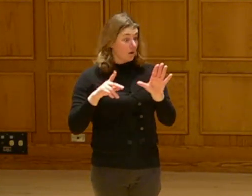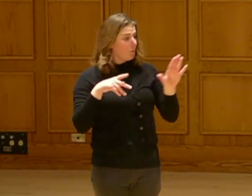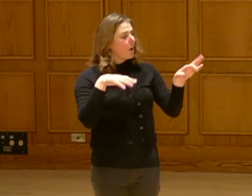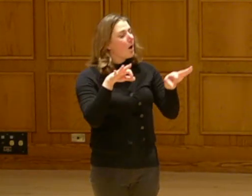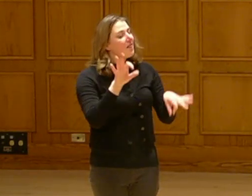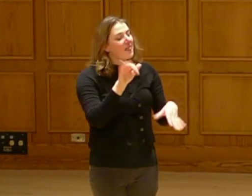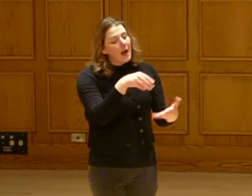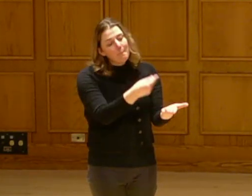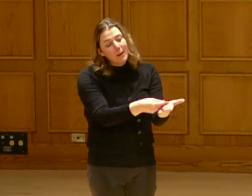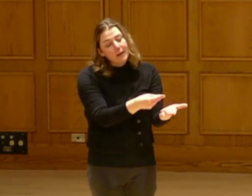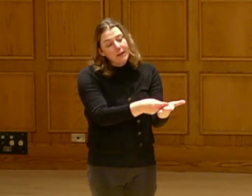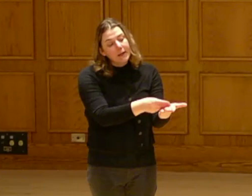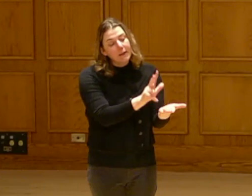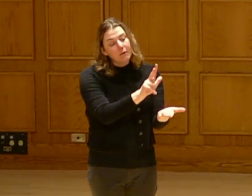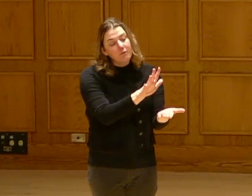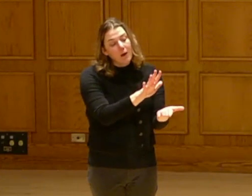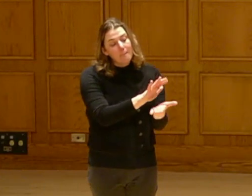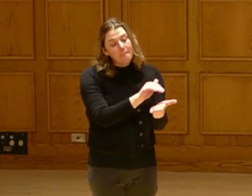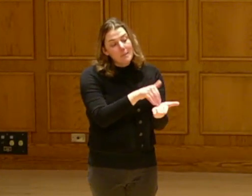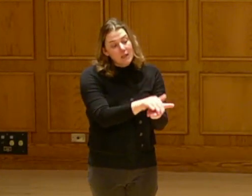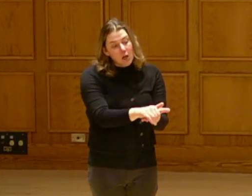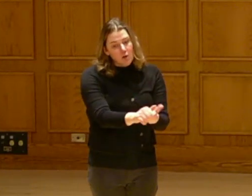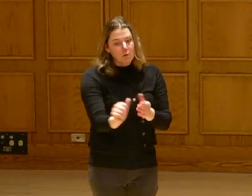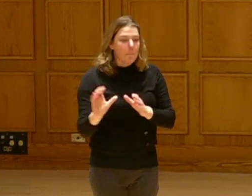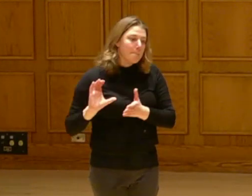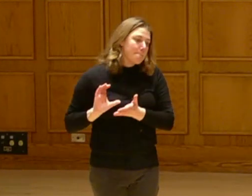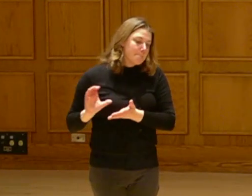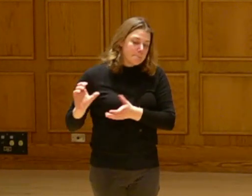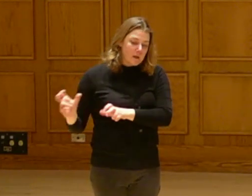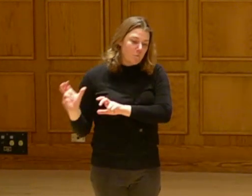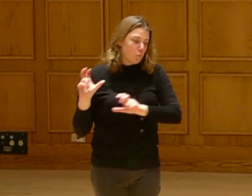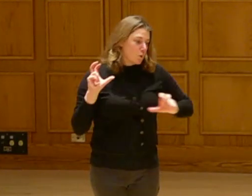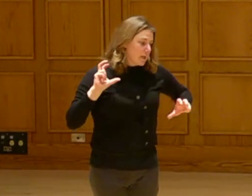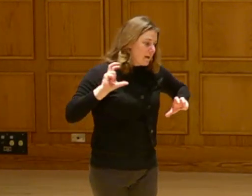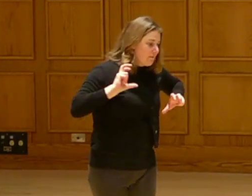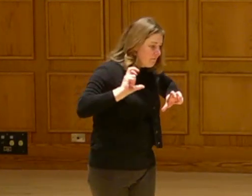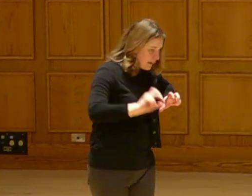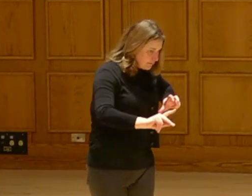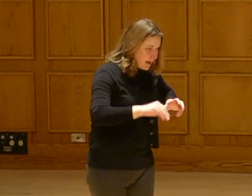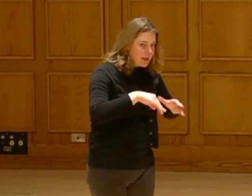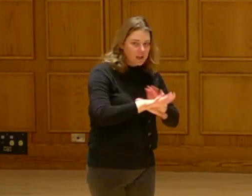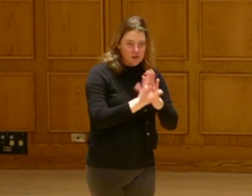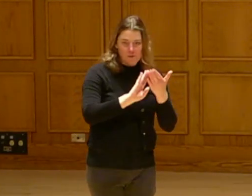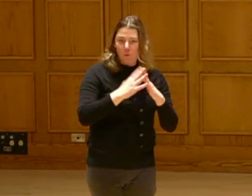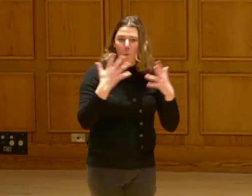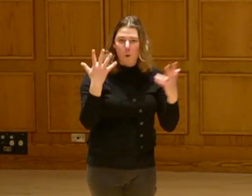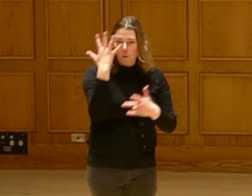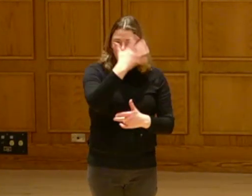That was explained to the tribe. What if we put that $35 million back into the community? What would it look like?